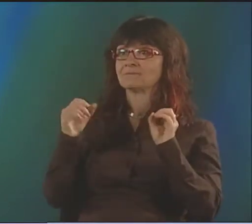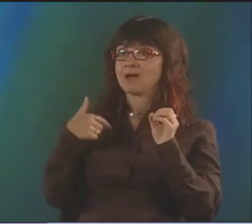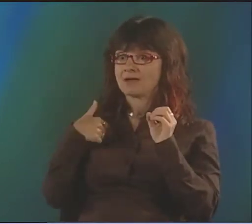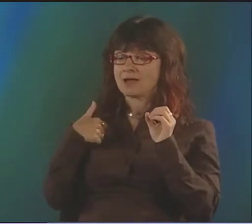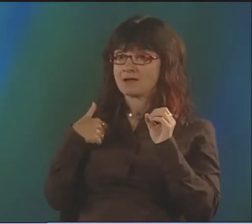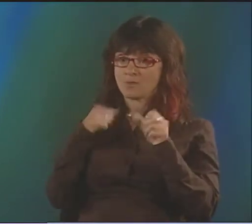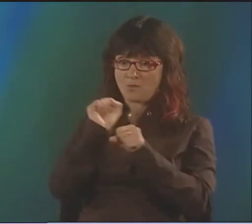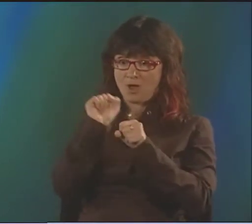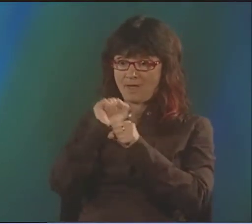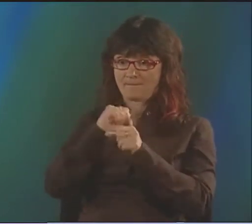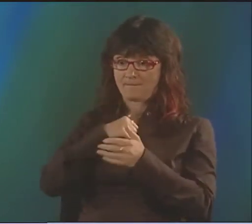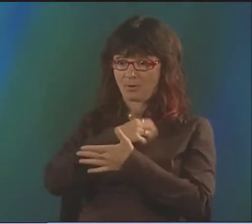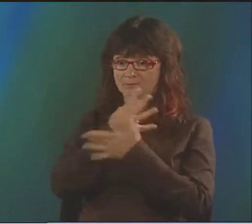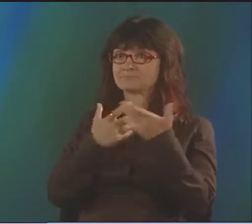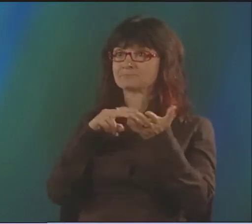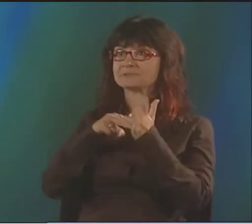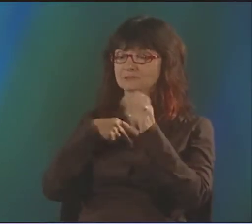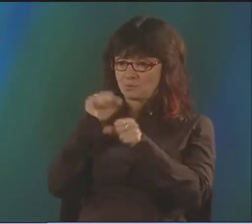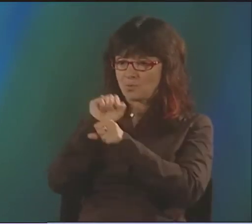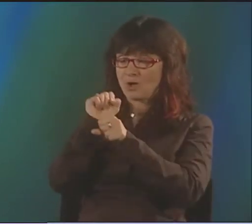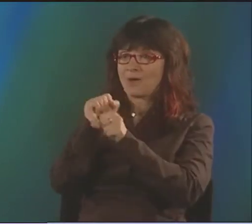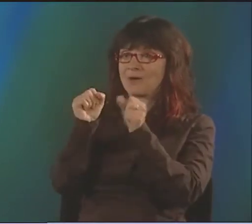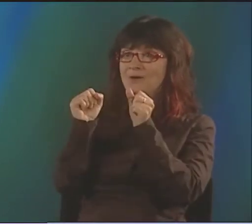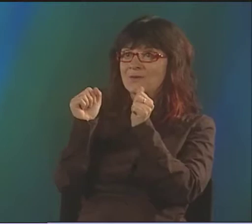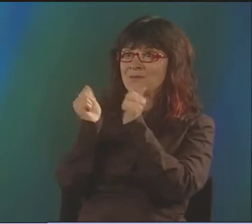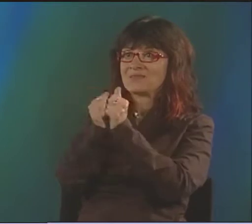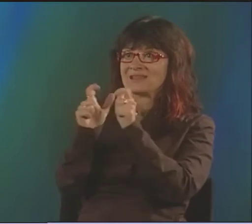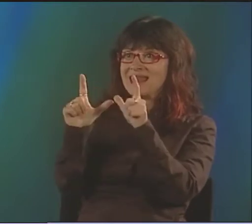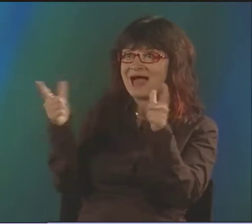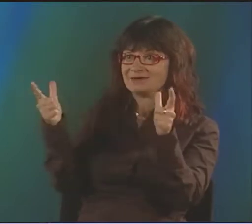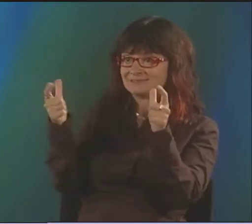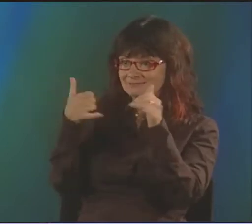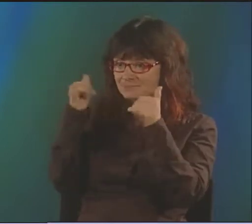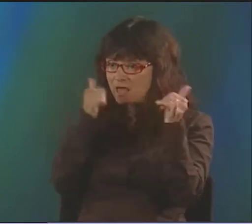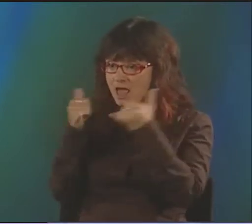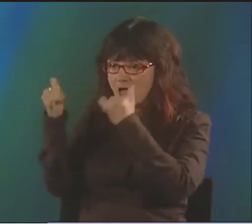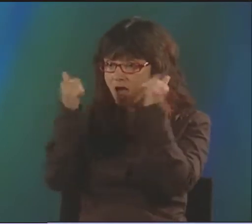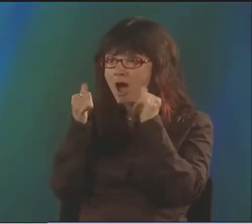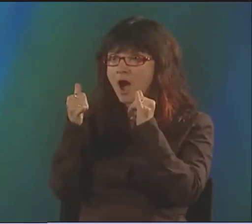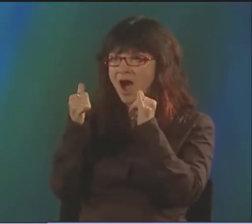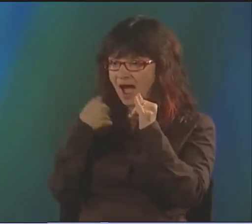I CAN SIGN JUST PROSAICALLY MY EVERYDAY SIGN LANGUAGE,